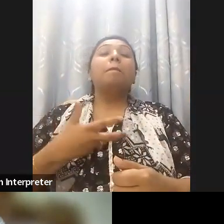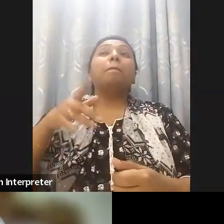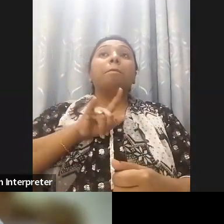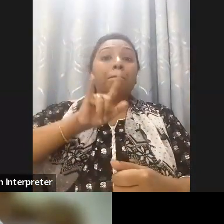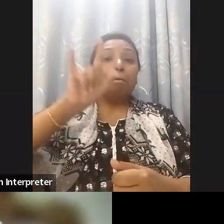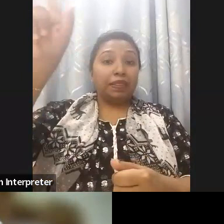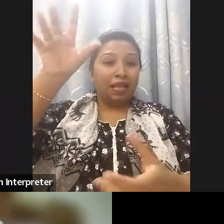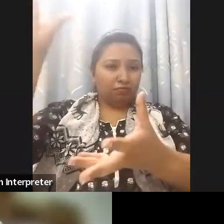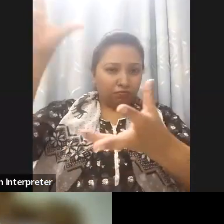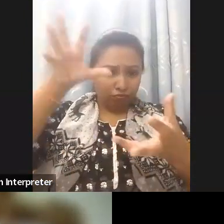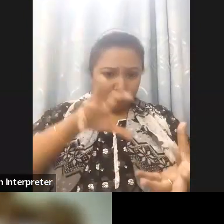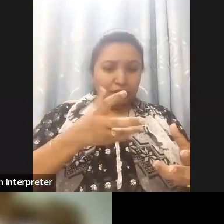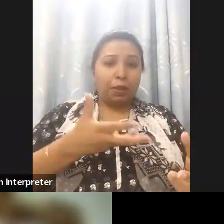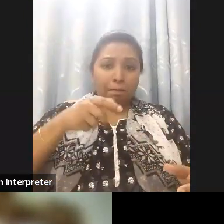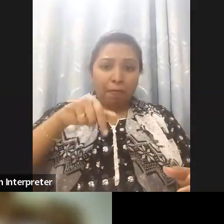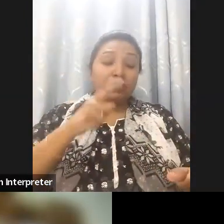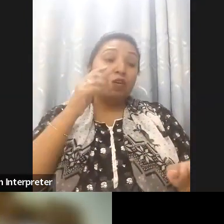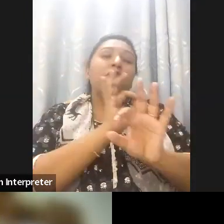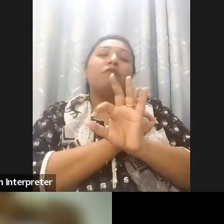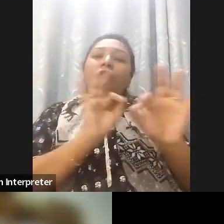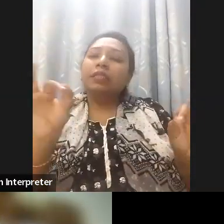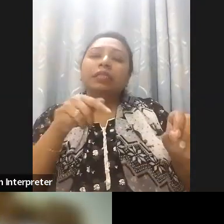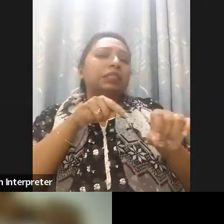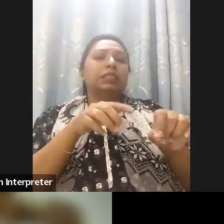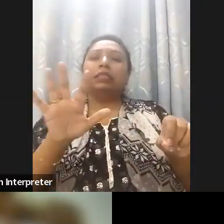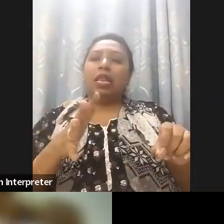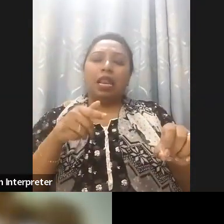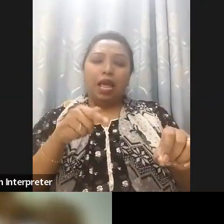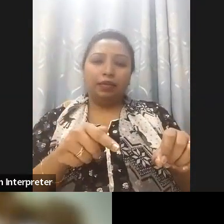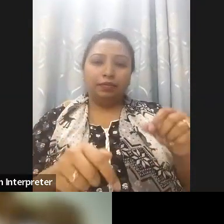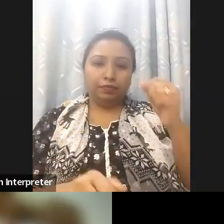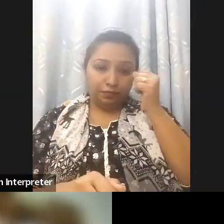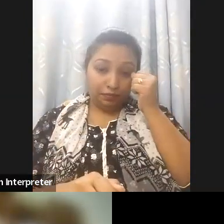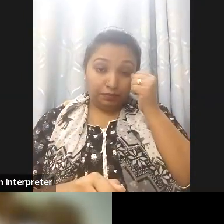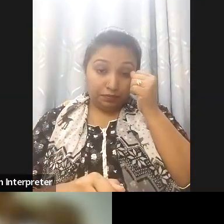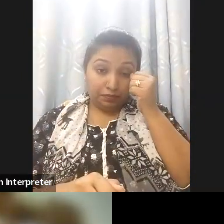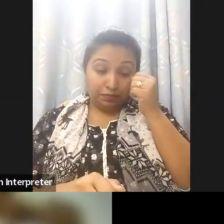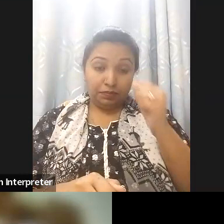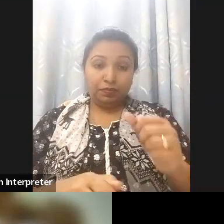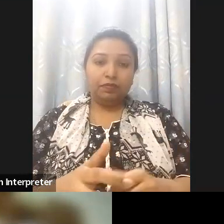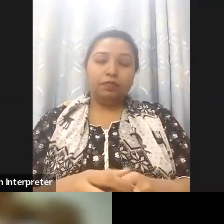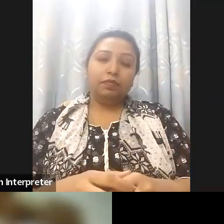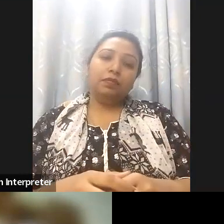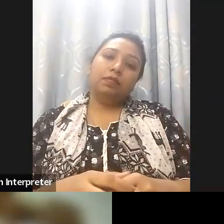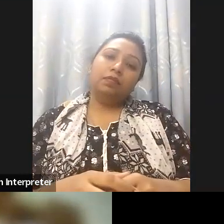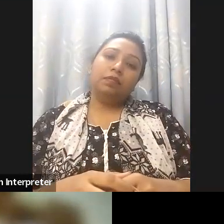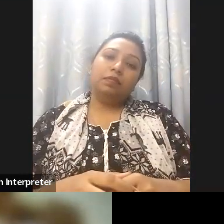for people with disabilities and and if I can add if and Mr Chowdhury can add if